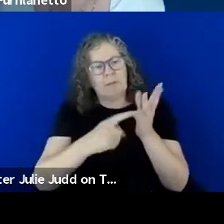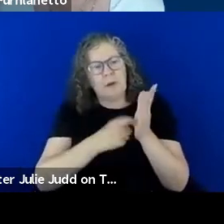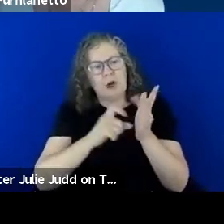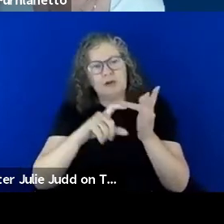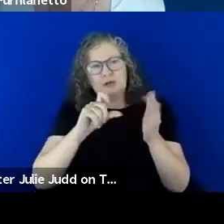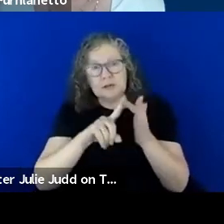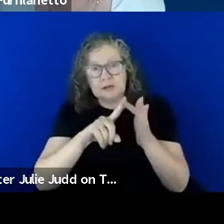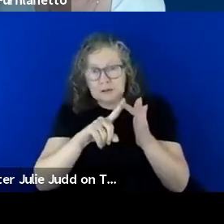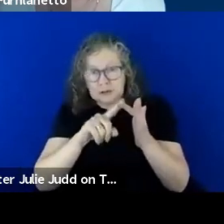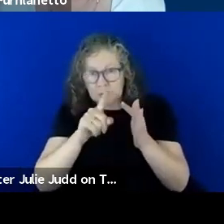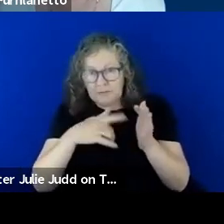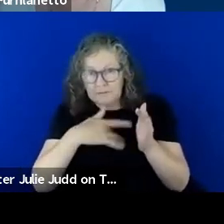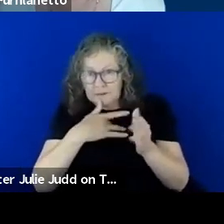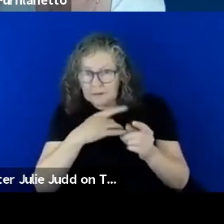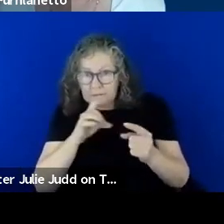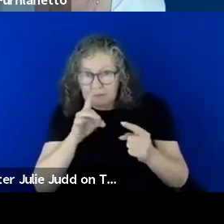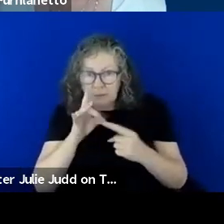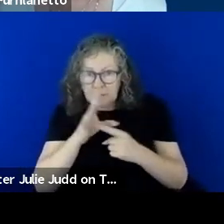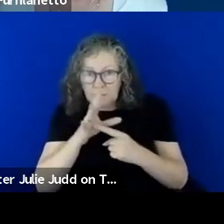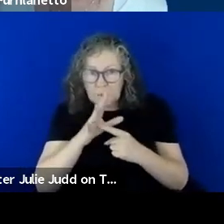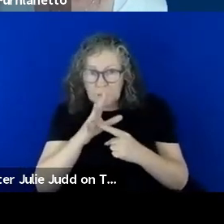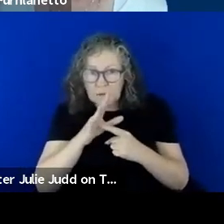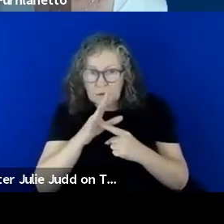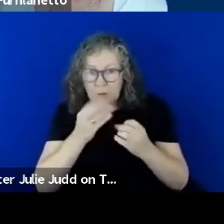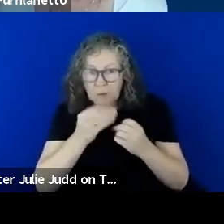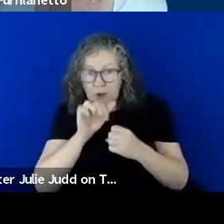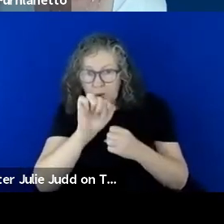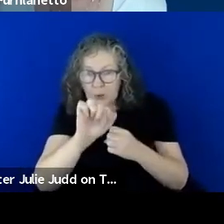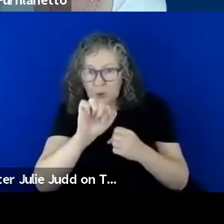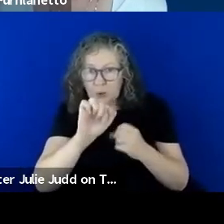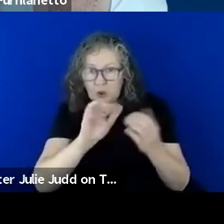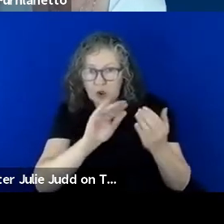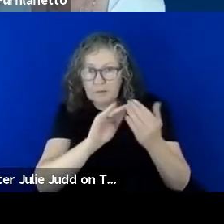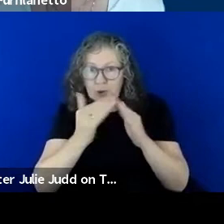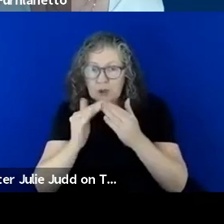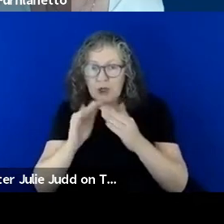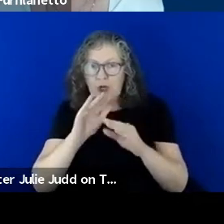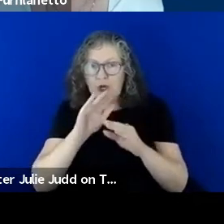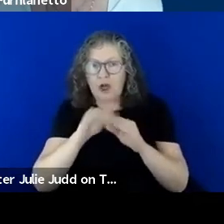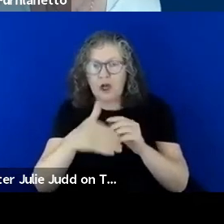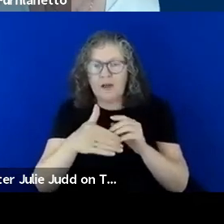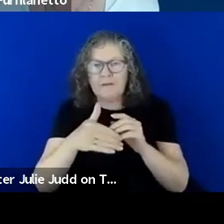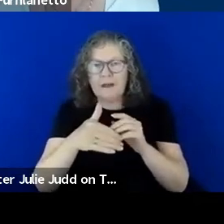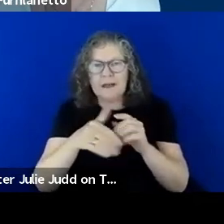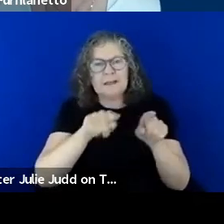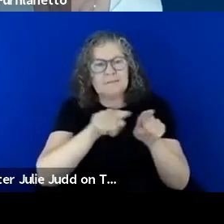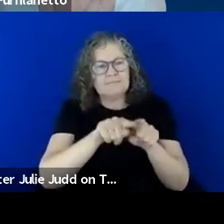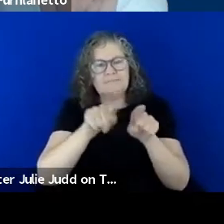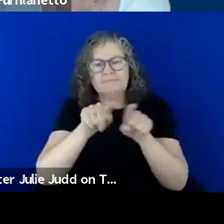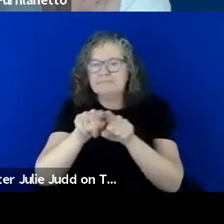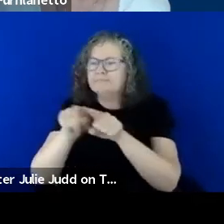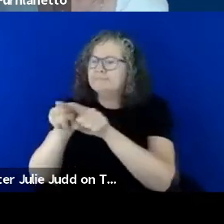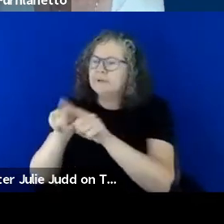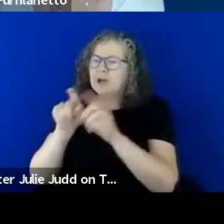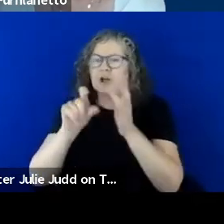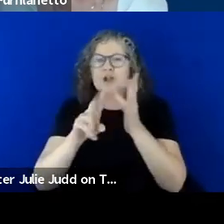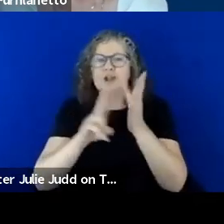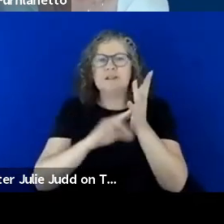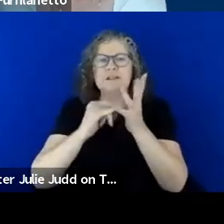be with your community around the consistency of the information, whether it be a pandemic or a